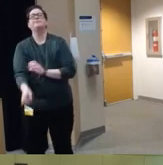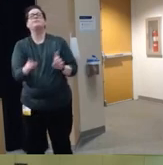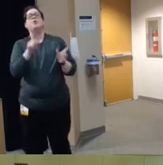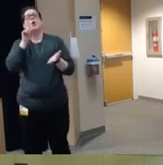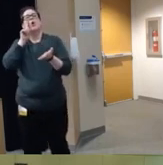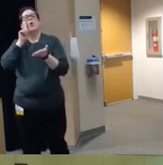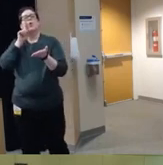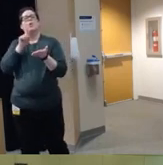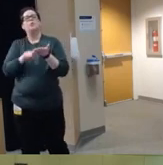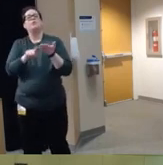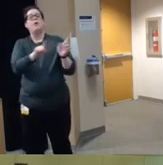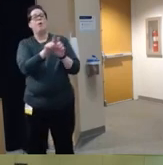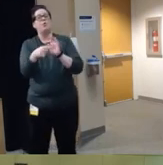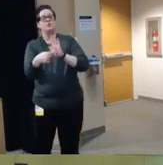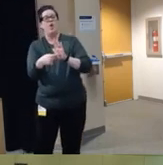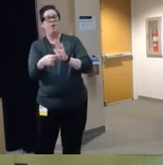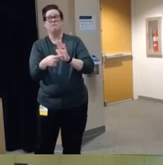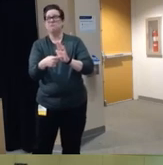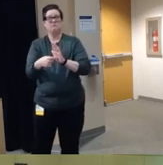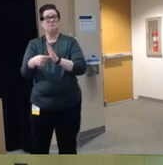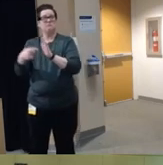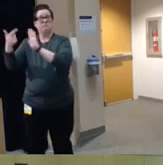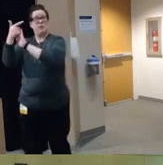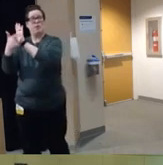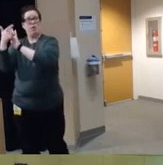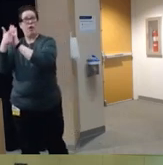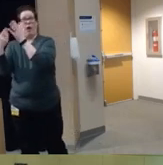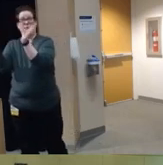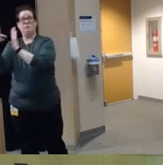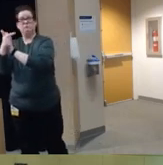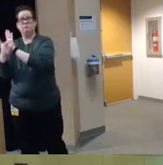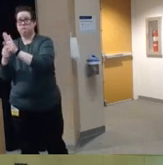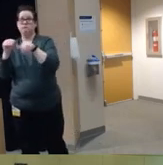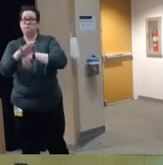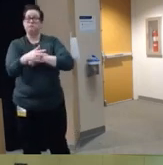that public policy can influence safe storage um we know that policies that mandate gun locks